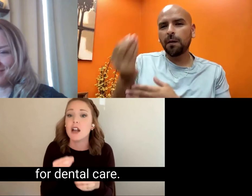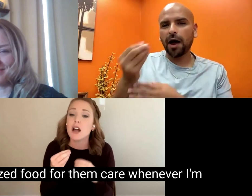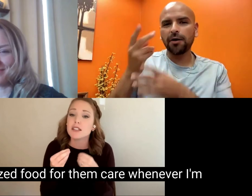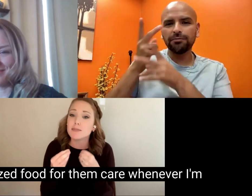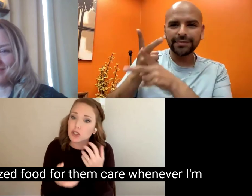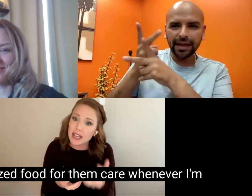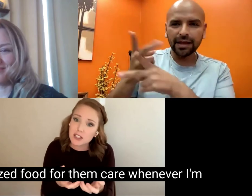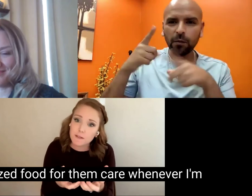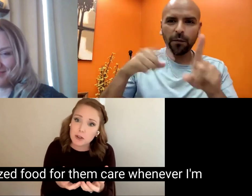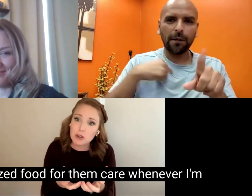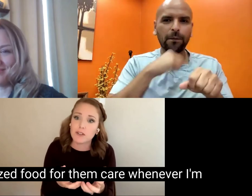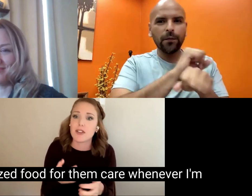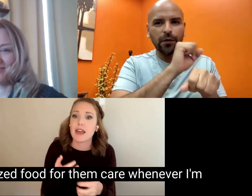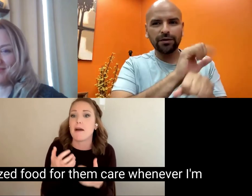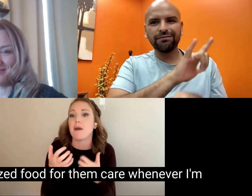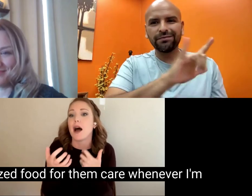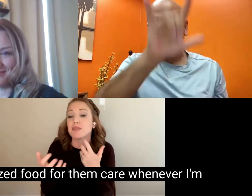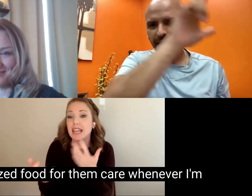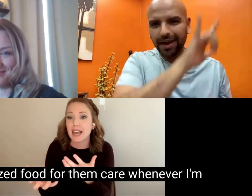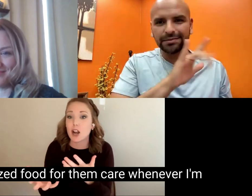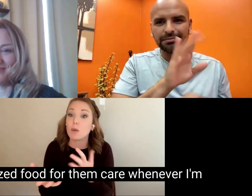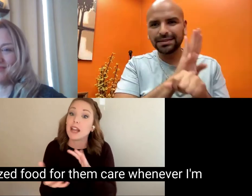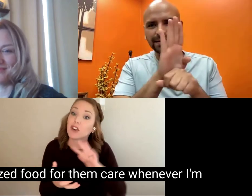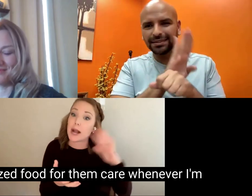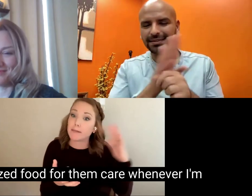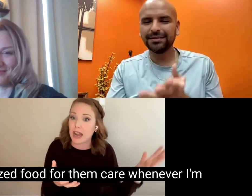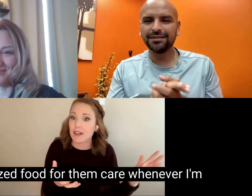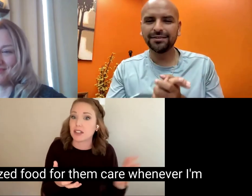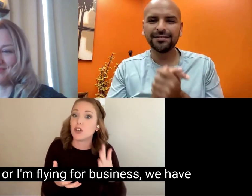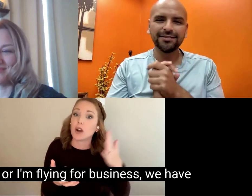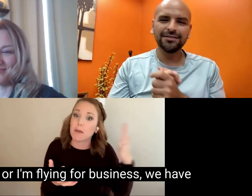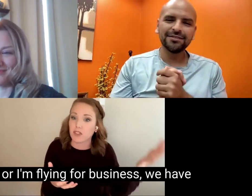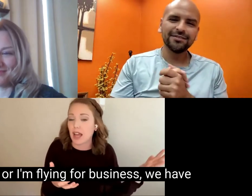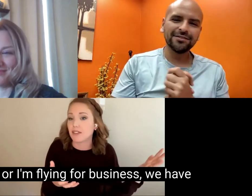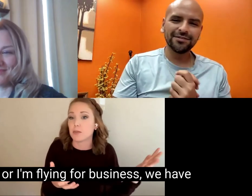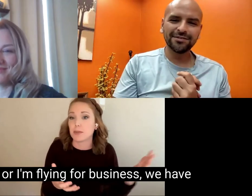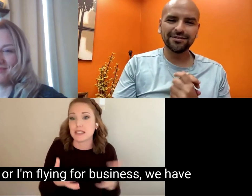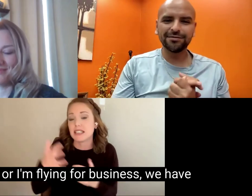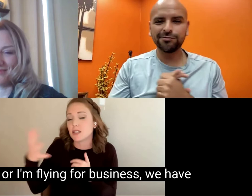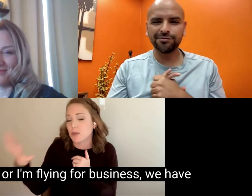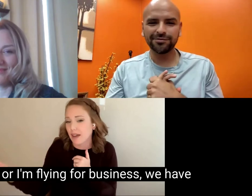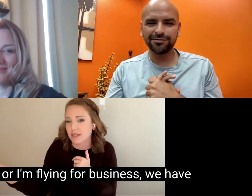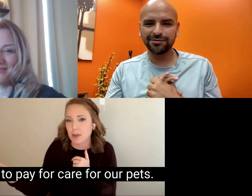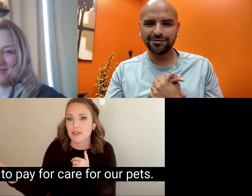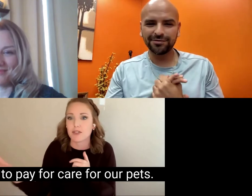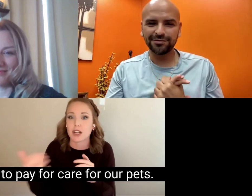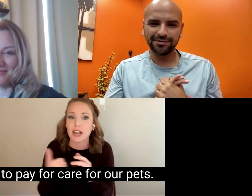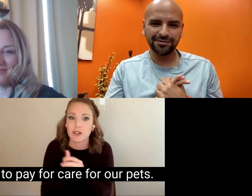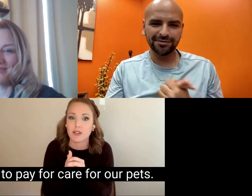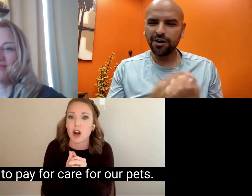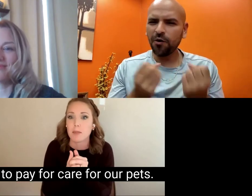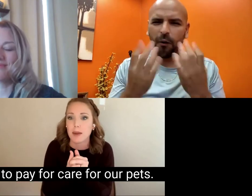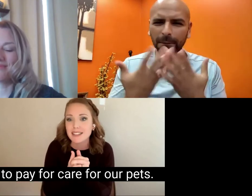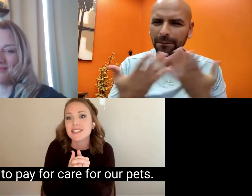Specialized food for them care whenever I'm trying, or I'm flying for business, we have to pay for care for our pets.